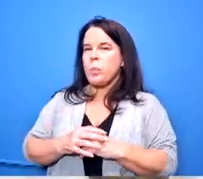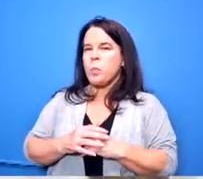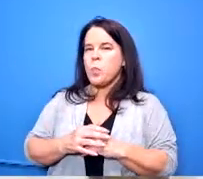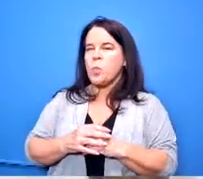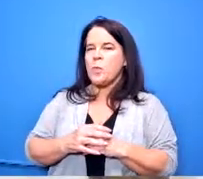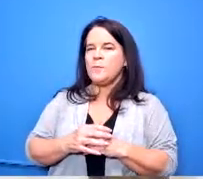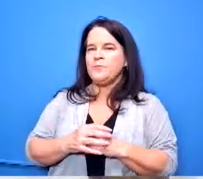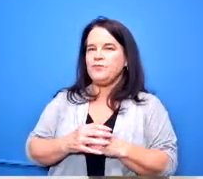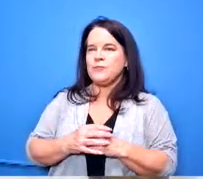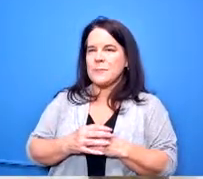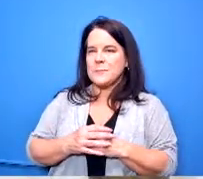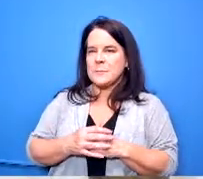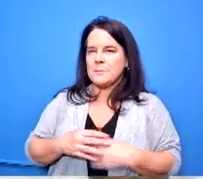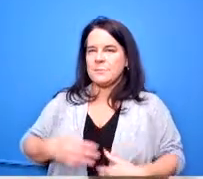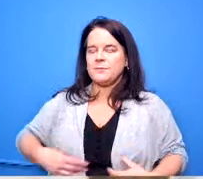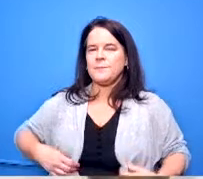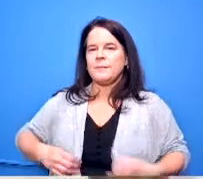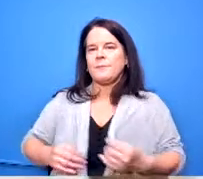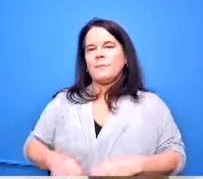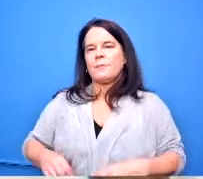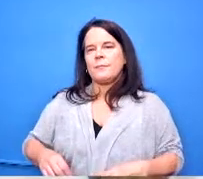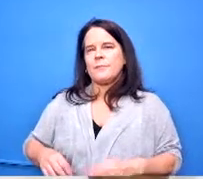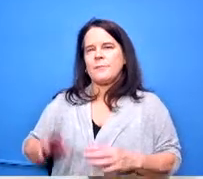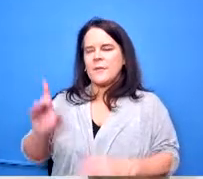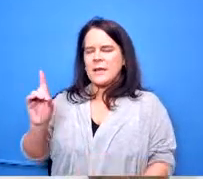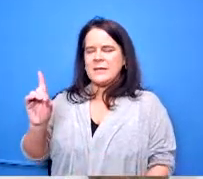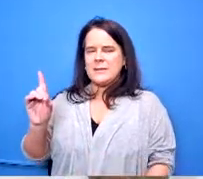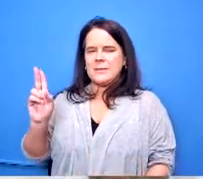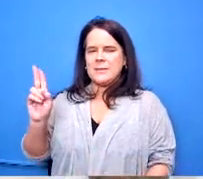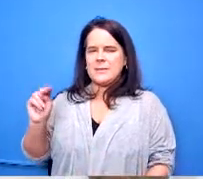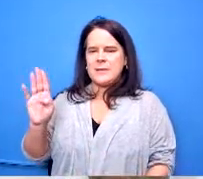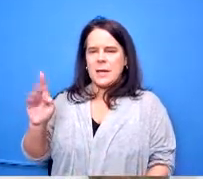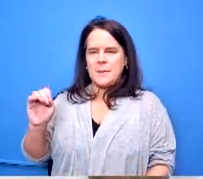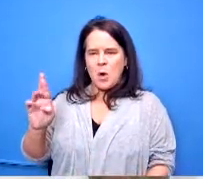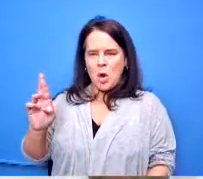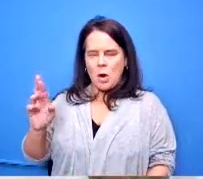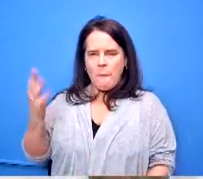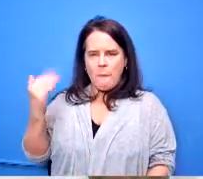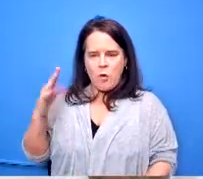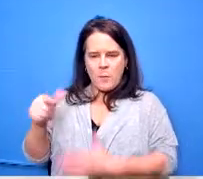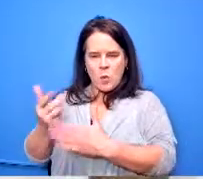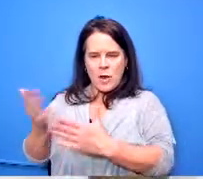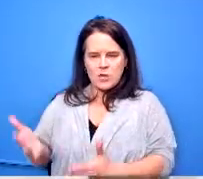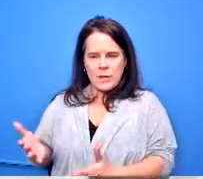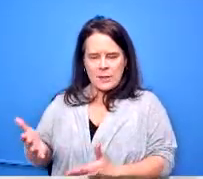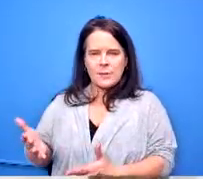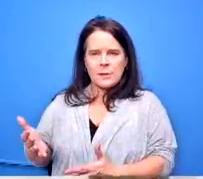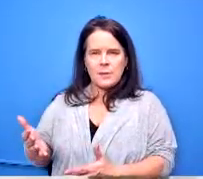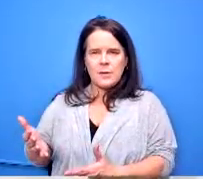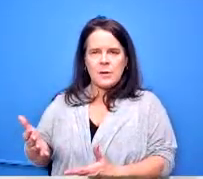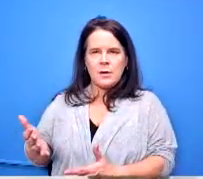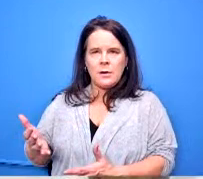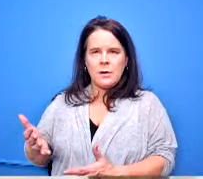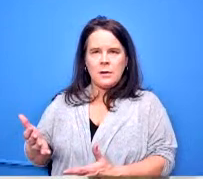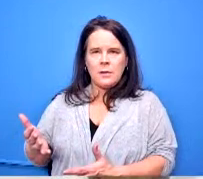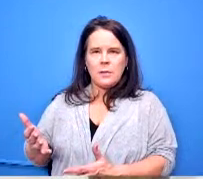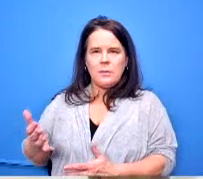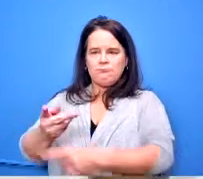there's a dumb dunbar alumni who actually is runs the brooklyn nets gaming team